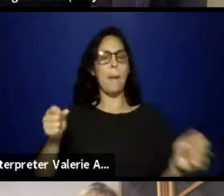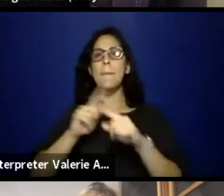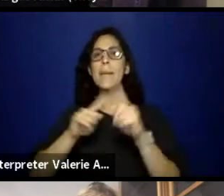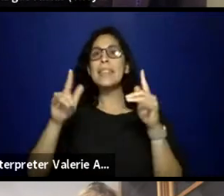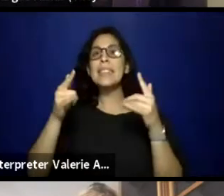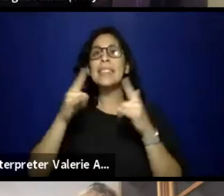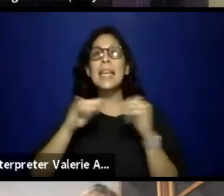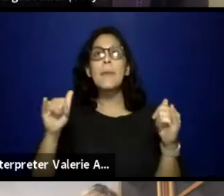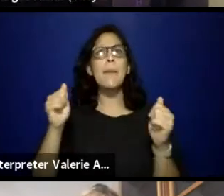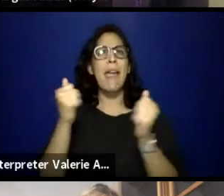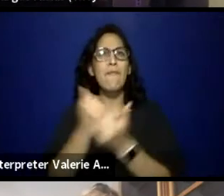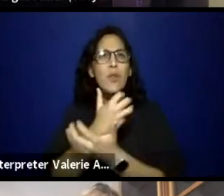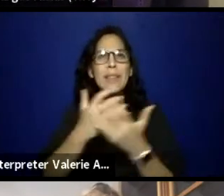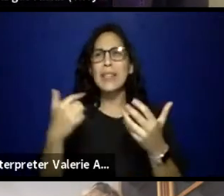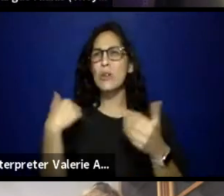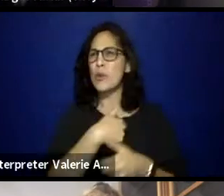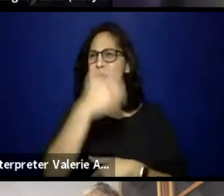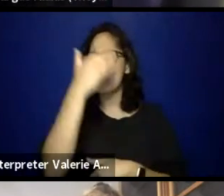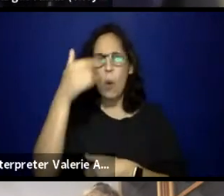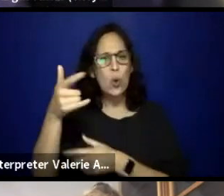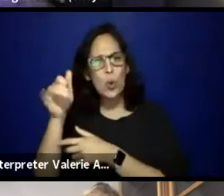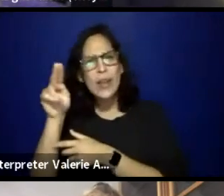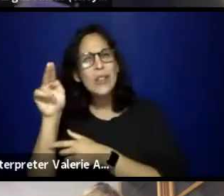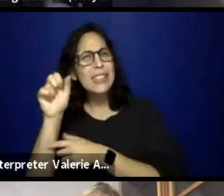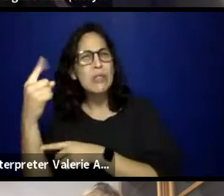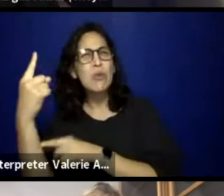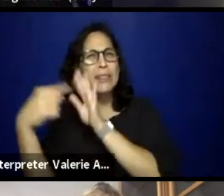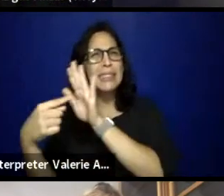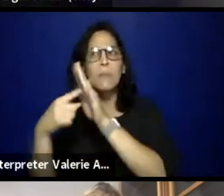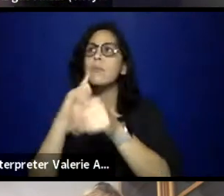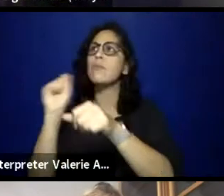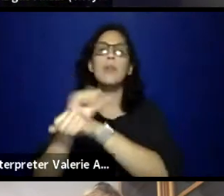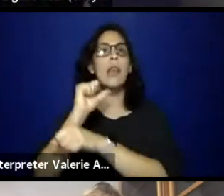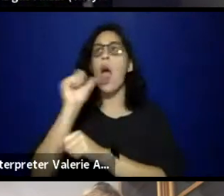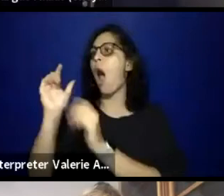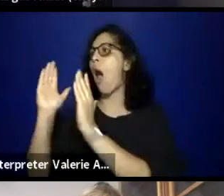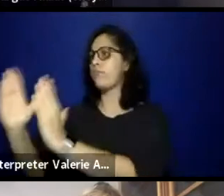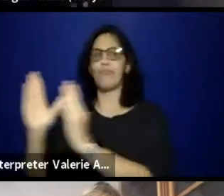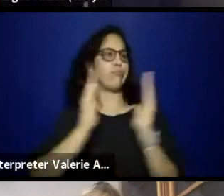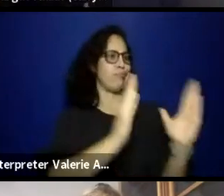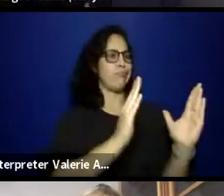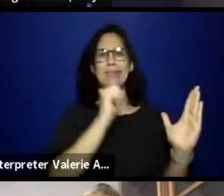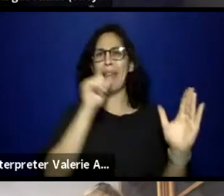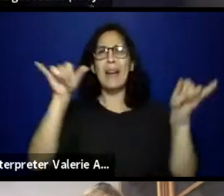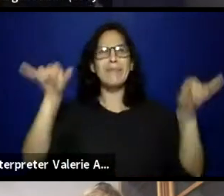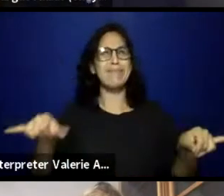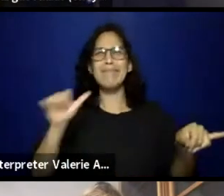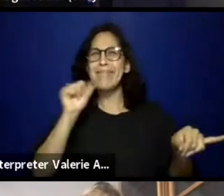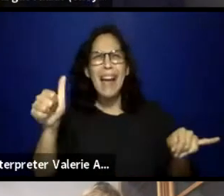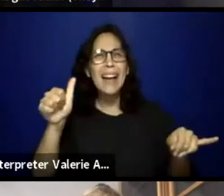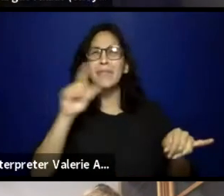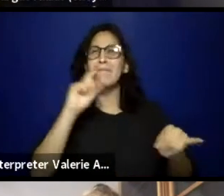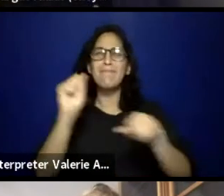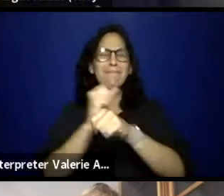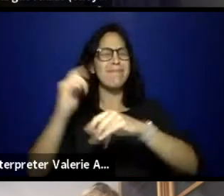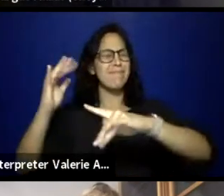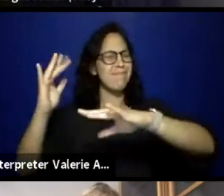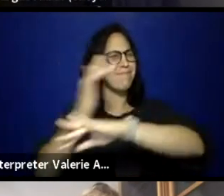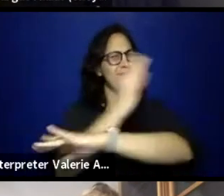And so like there has to be space for people to, there has to be room for people to be able to grow and change and learn, which I feel like is,